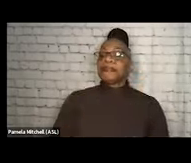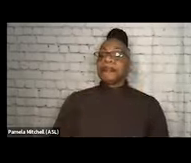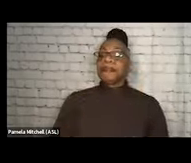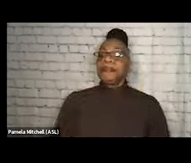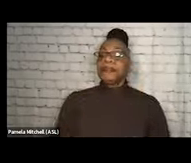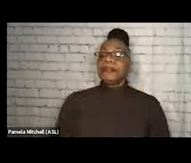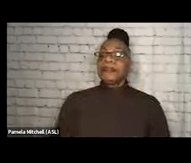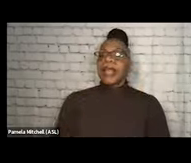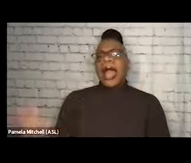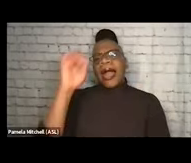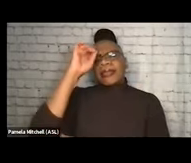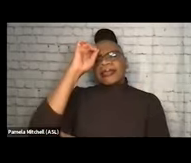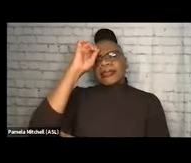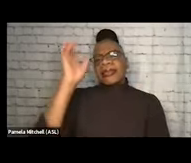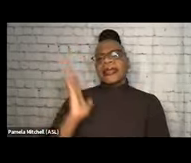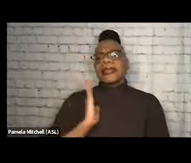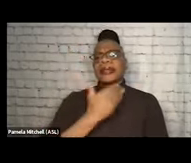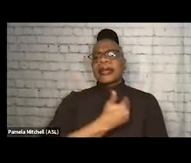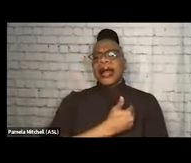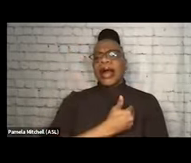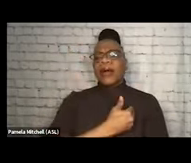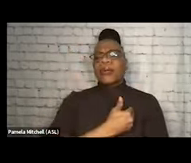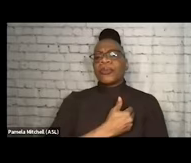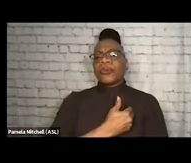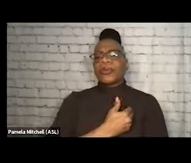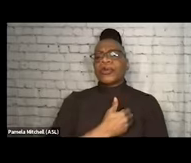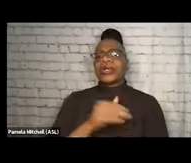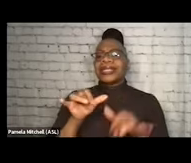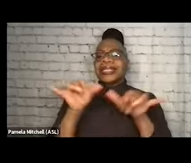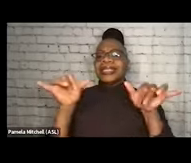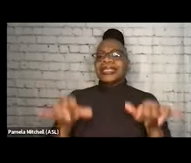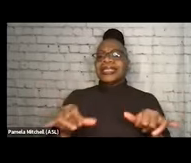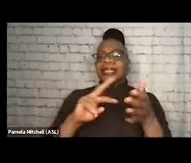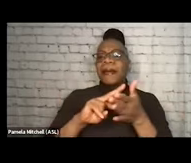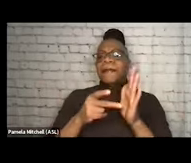I think our leaning as a system towards abstinence-only ideologies,